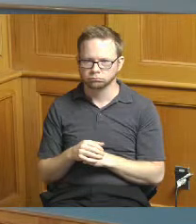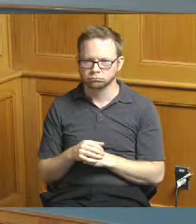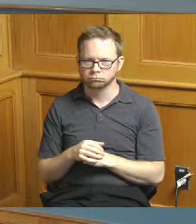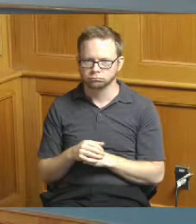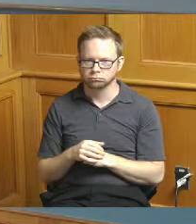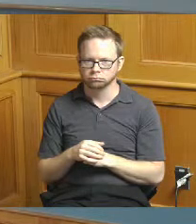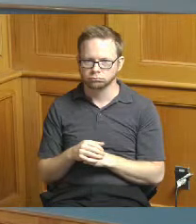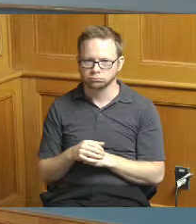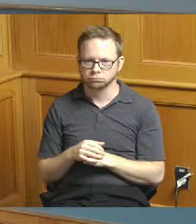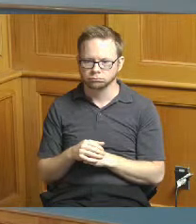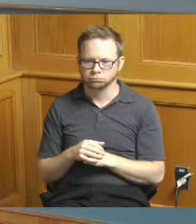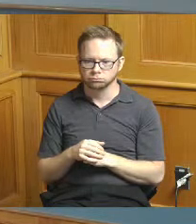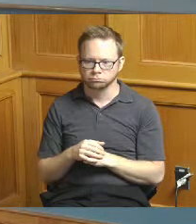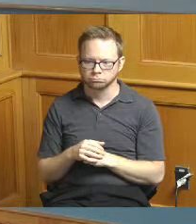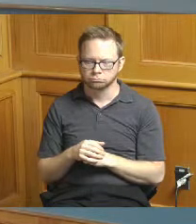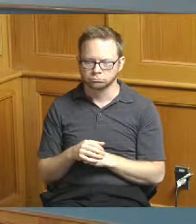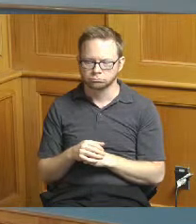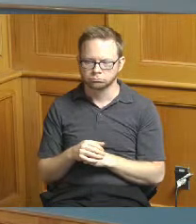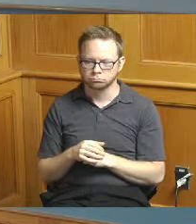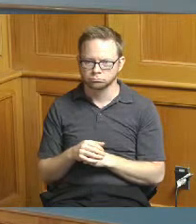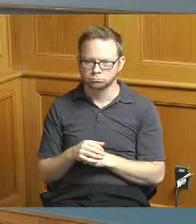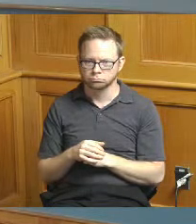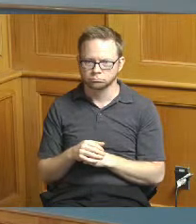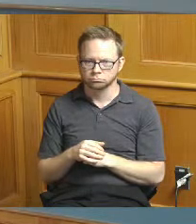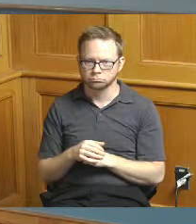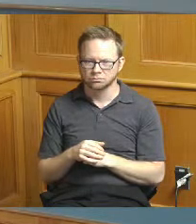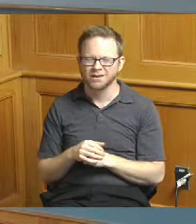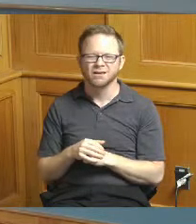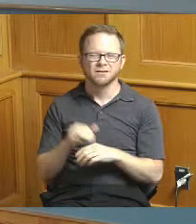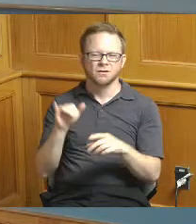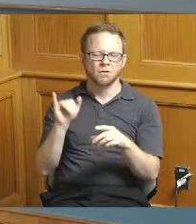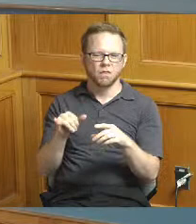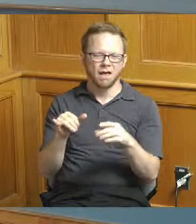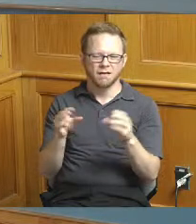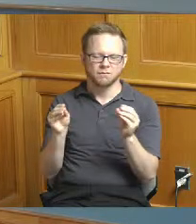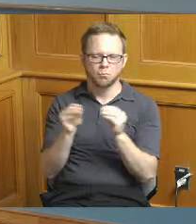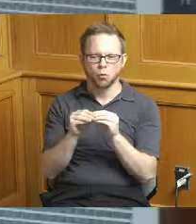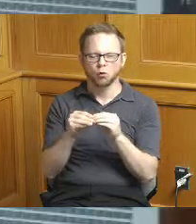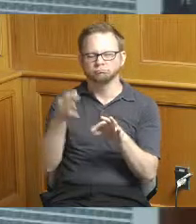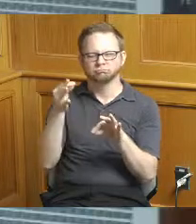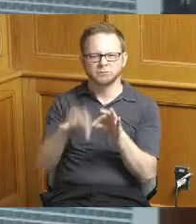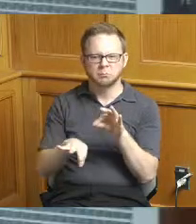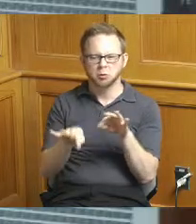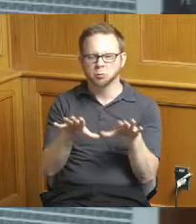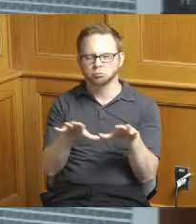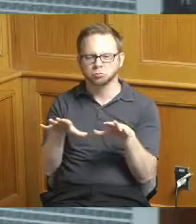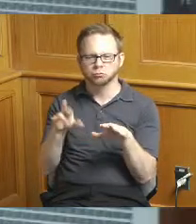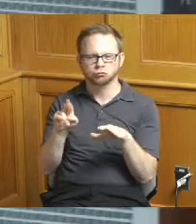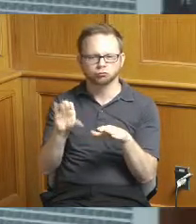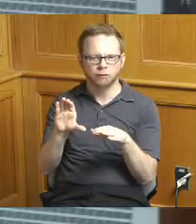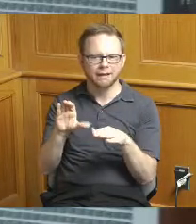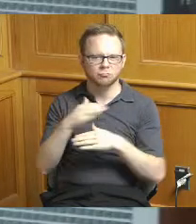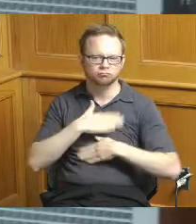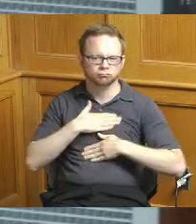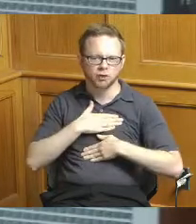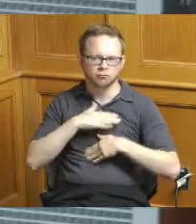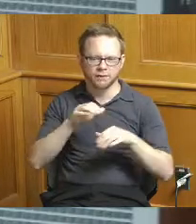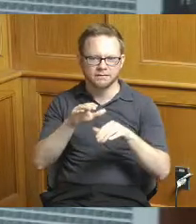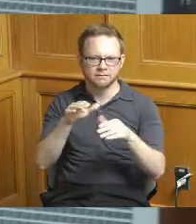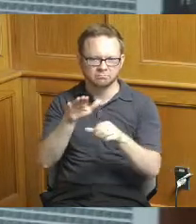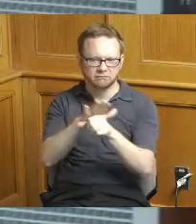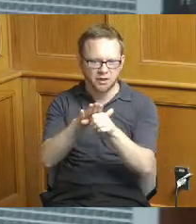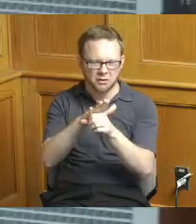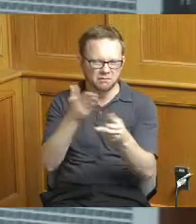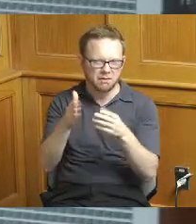of a more passive recreation area here is is I maybe the the most apt land use for for an area